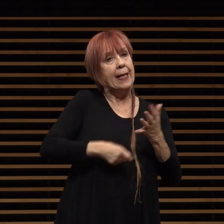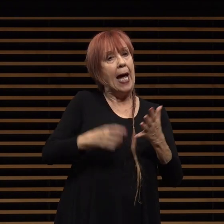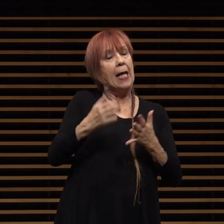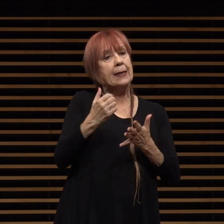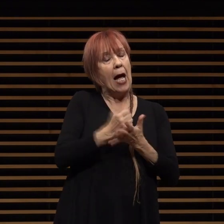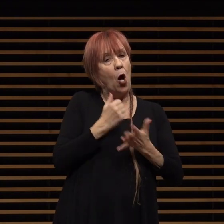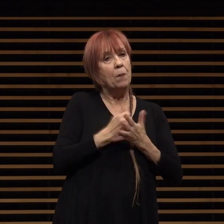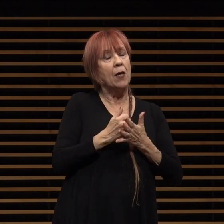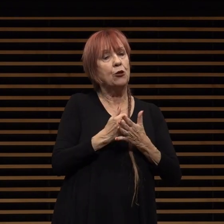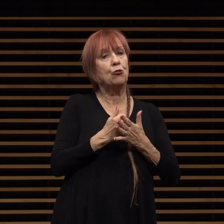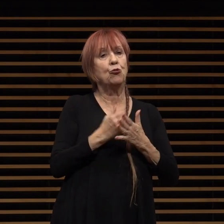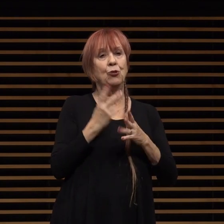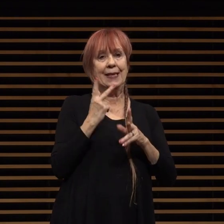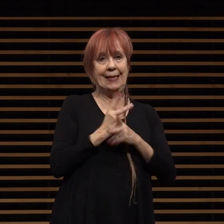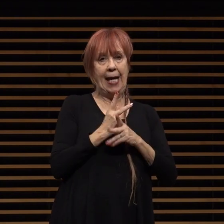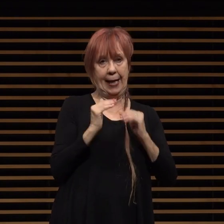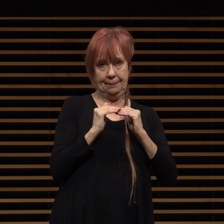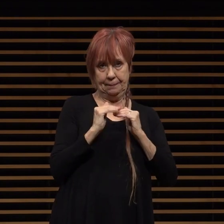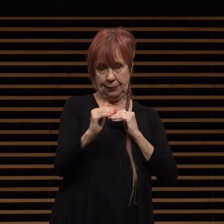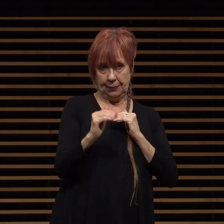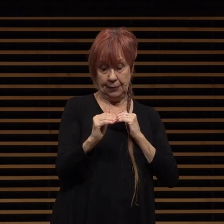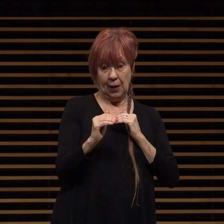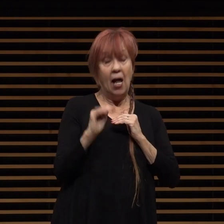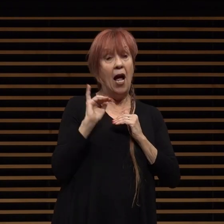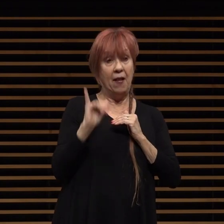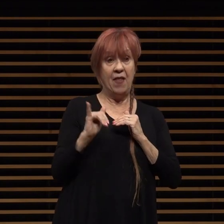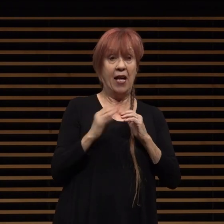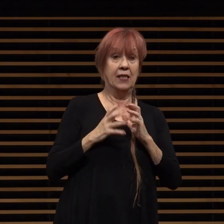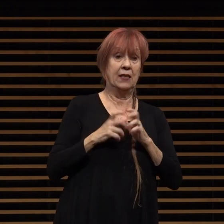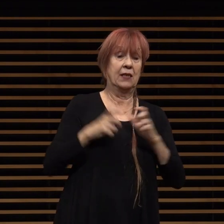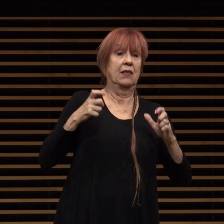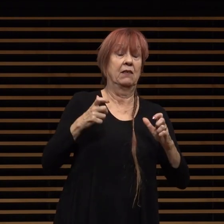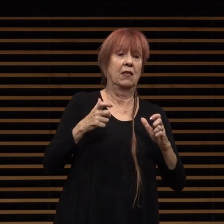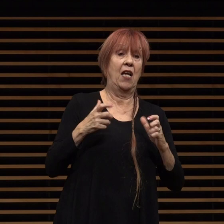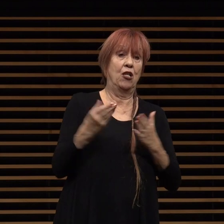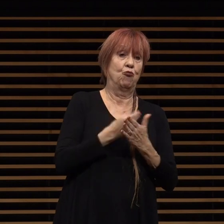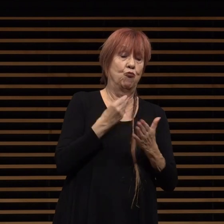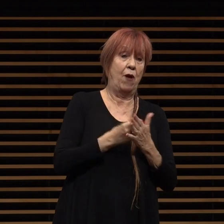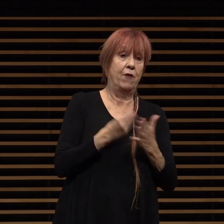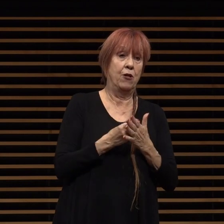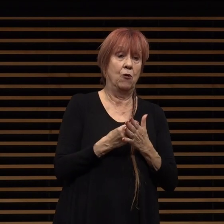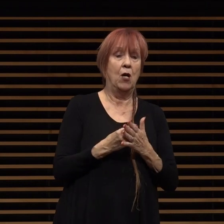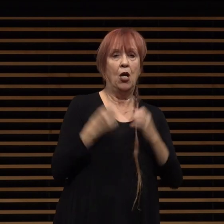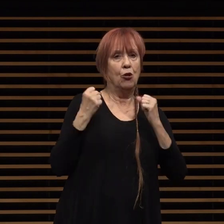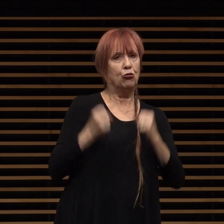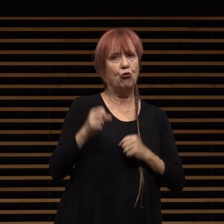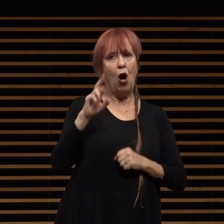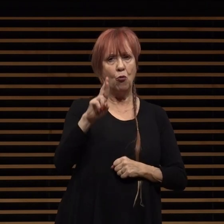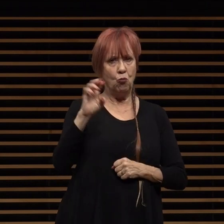and is the city's largest revenue source the strong real estate market has